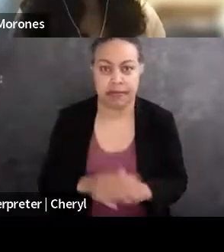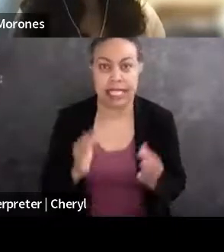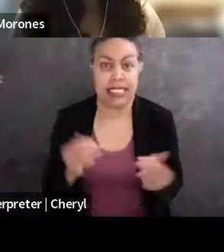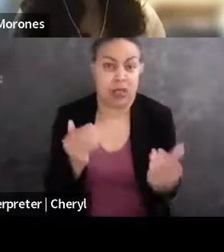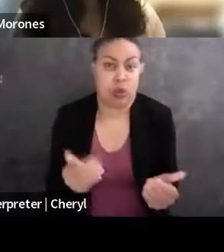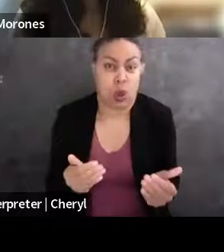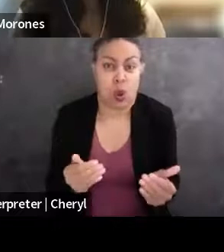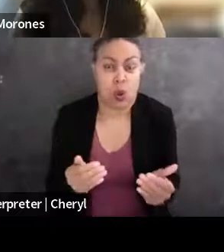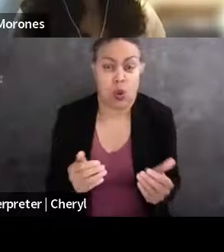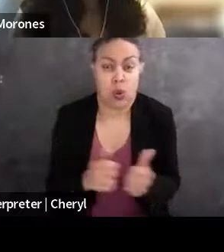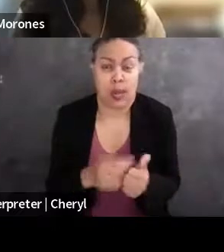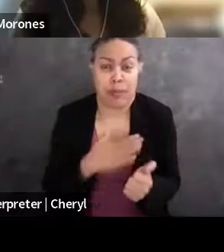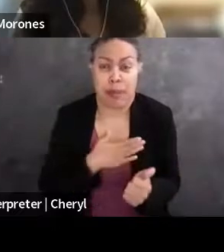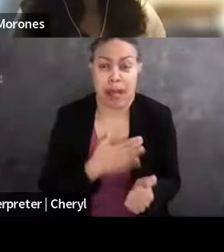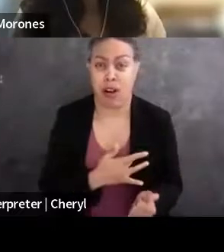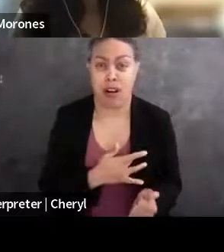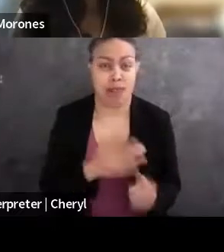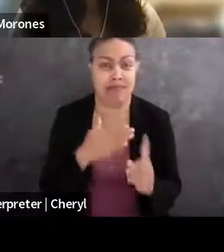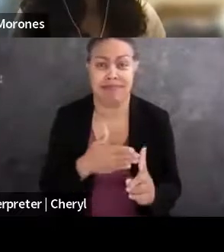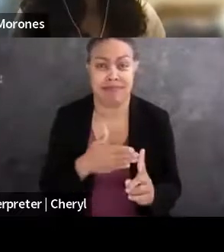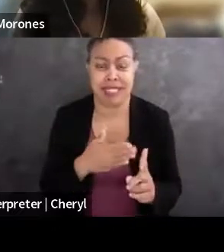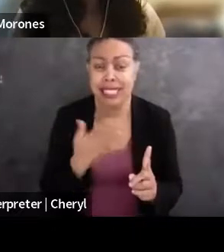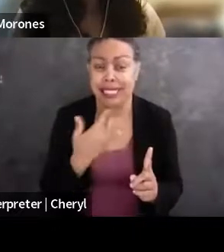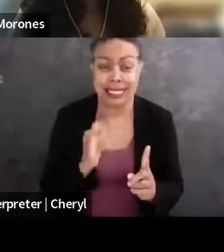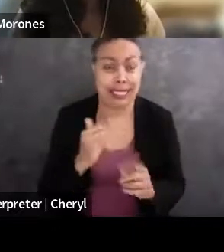And, you know, still jogging along.